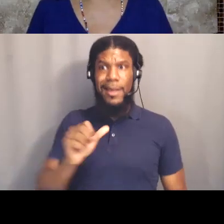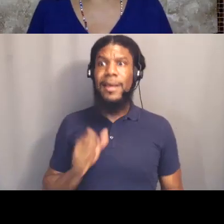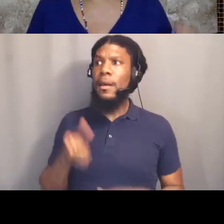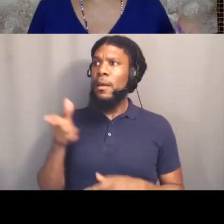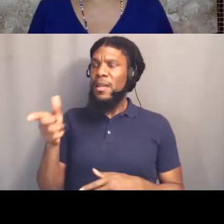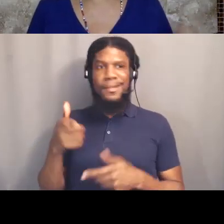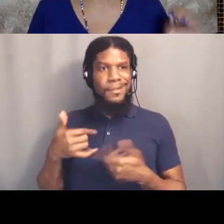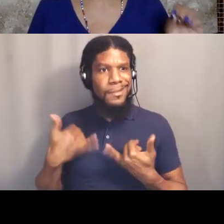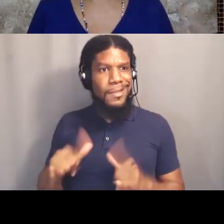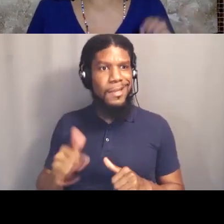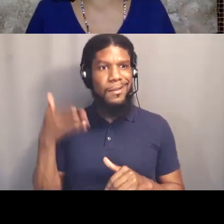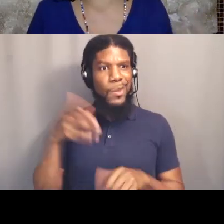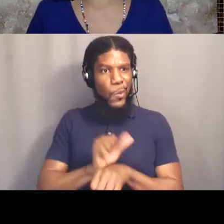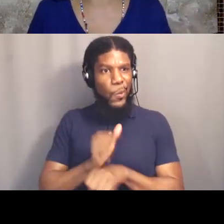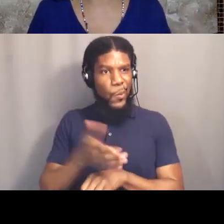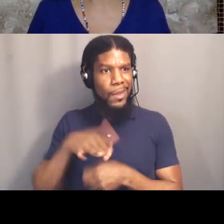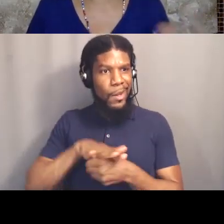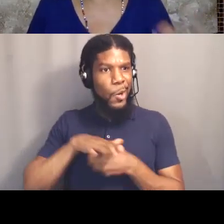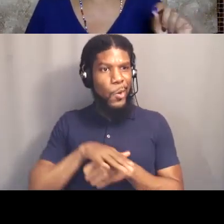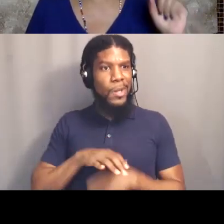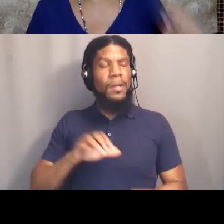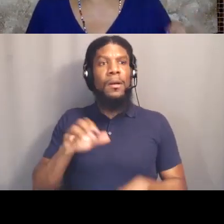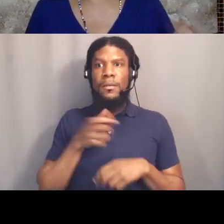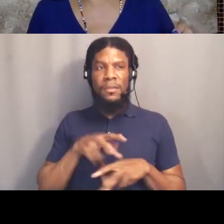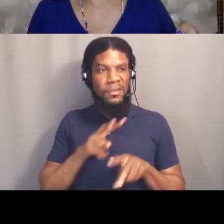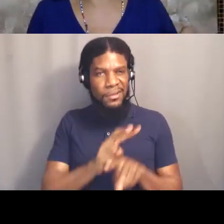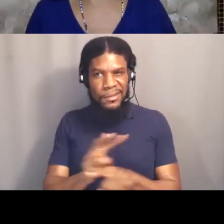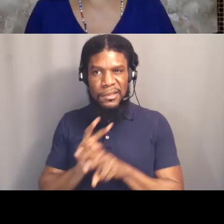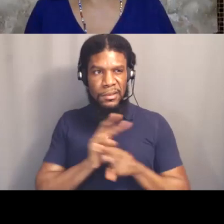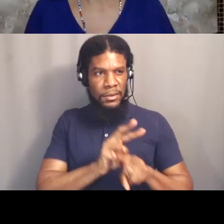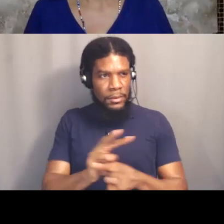That is terrorism, that is terrorism, right?